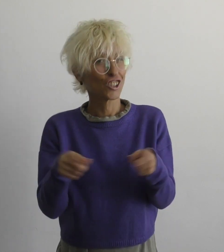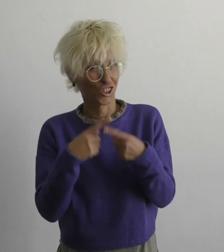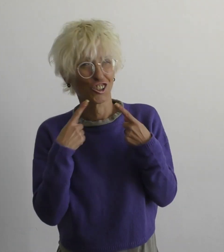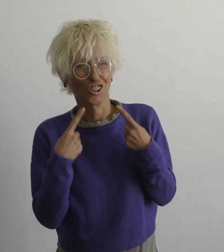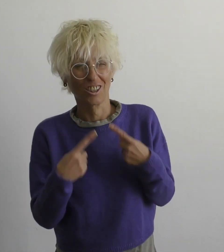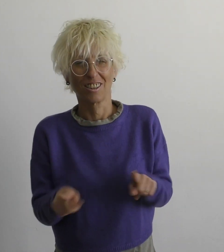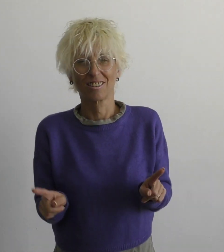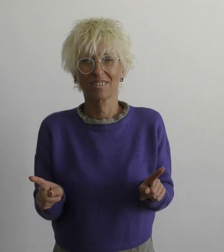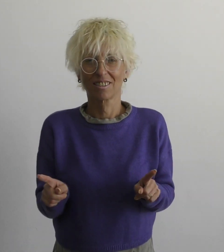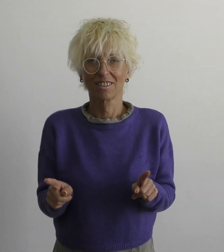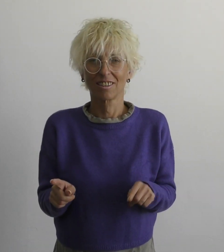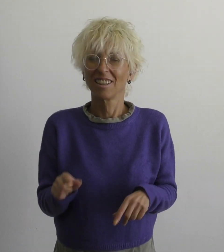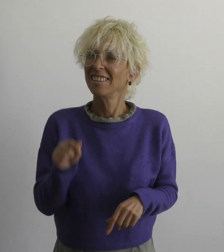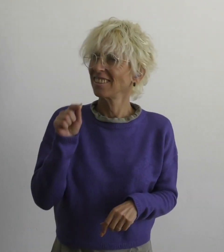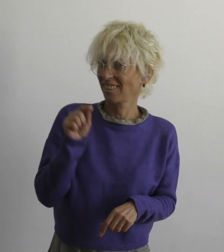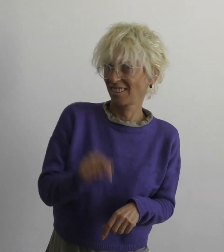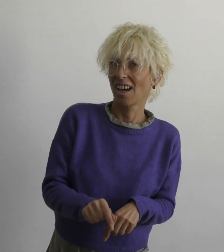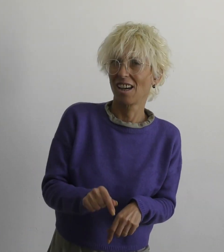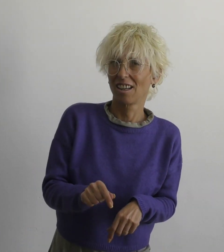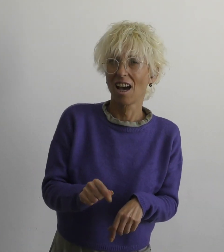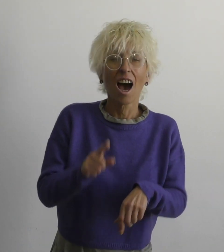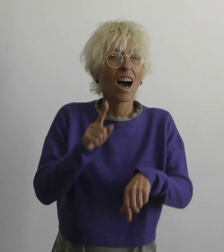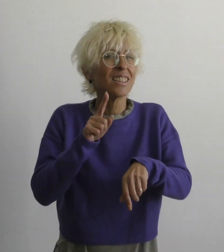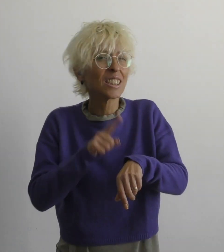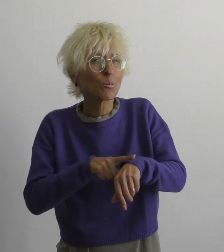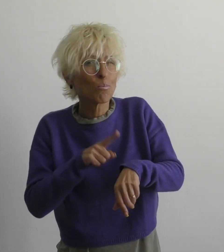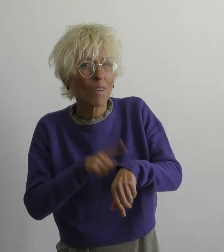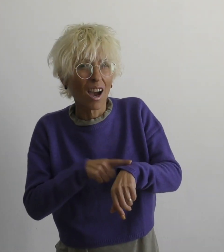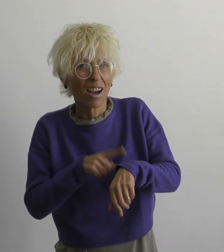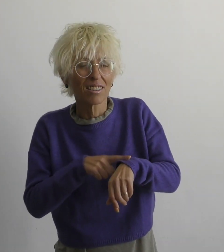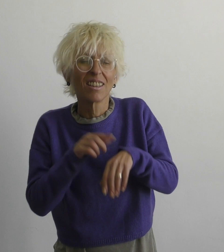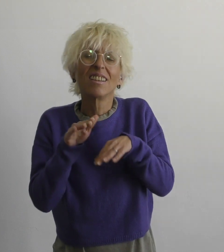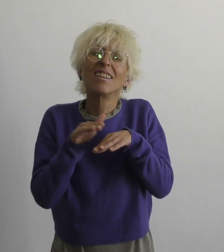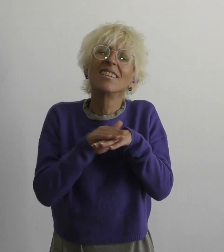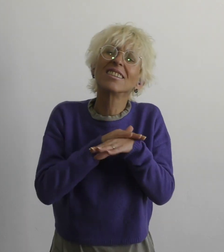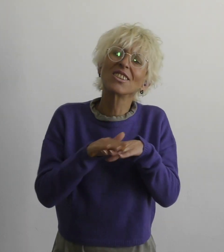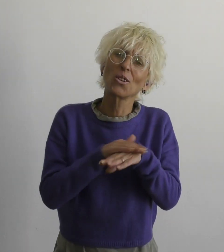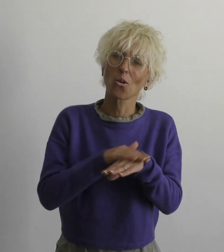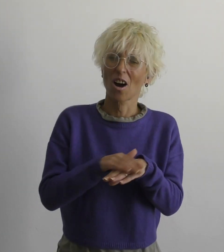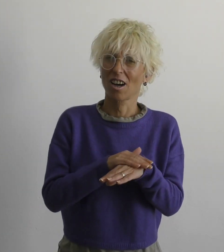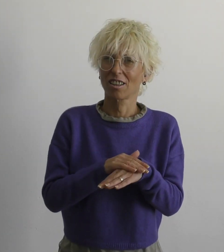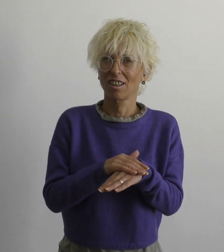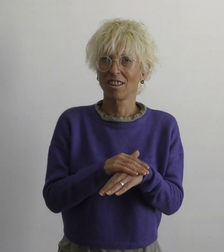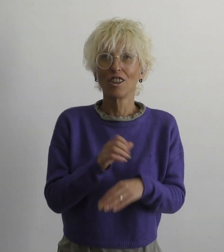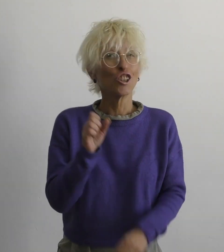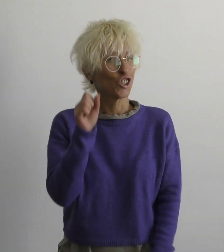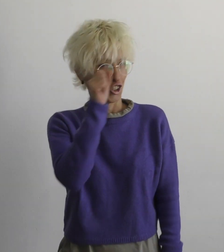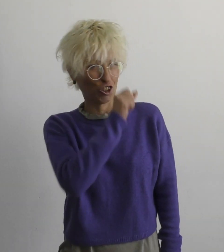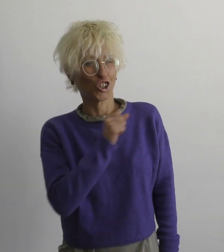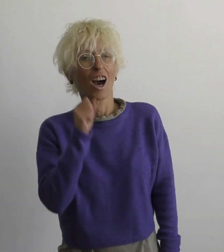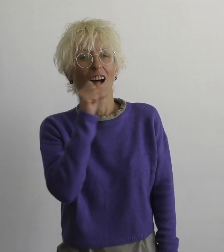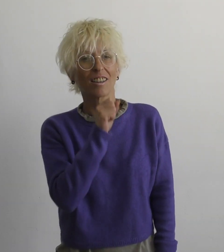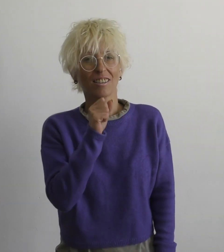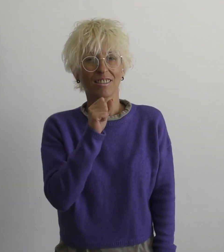The song ״It's Time to Forgive״ sang